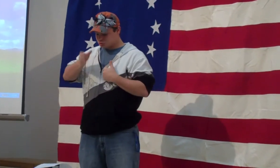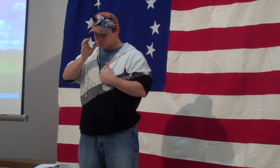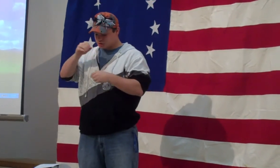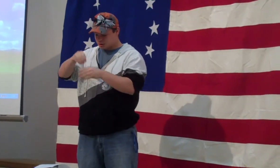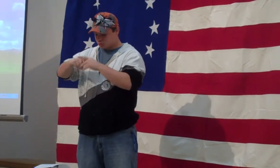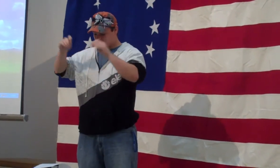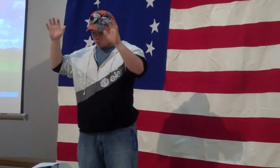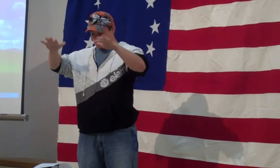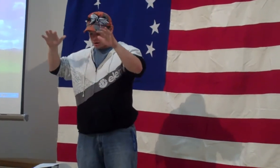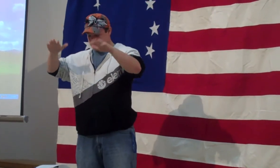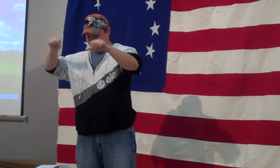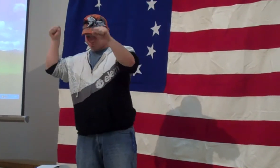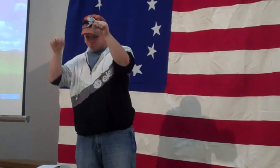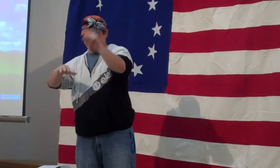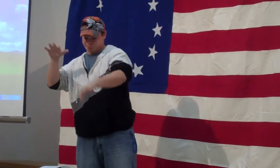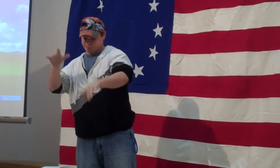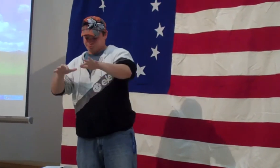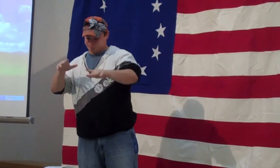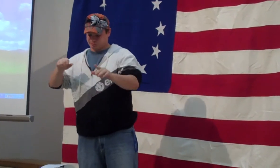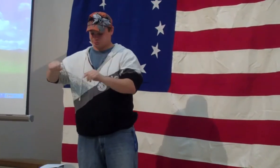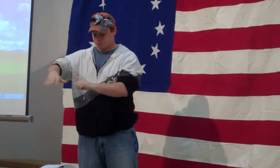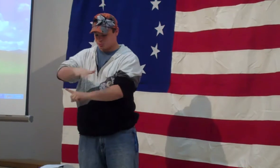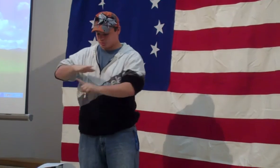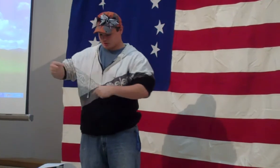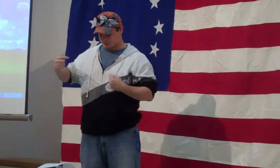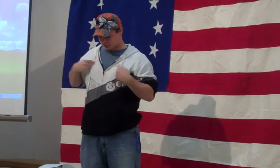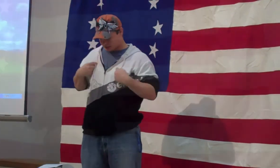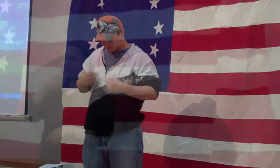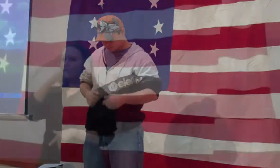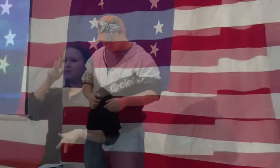Spring's green life drinks in the raindrop splashes all around me.